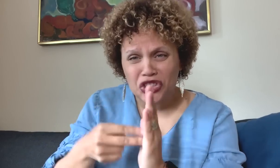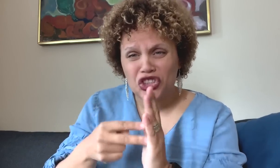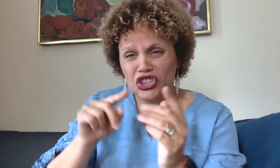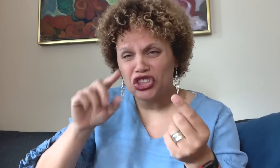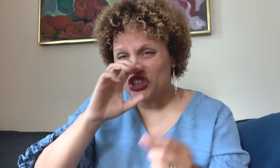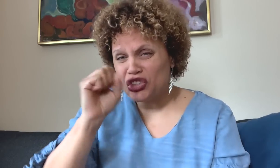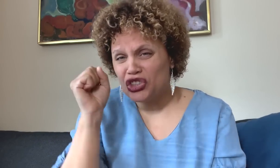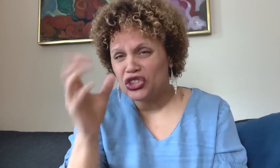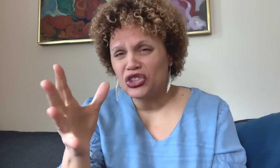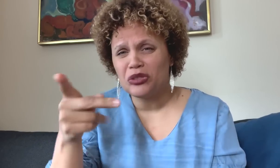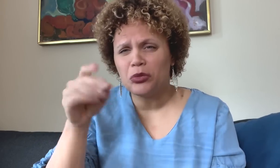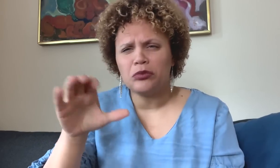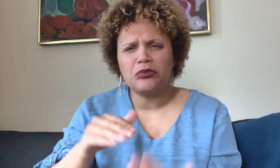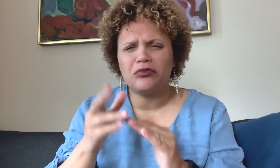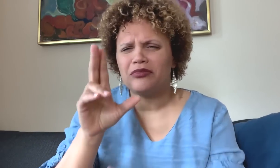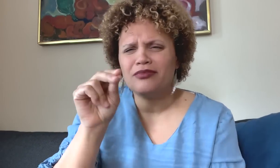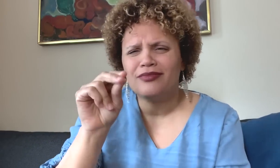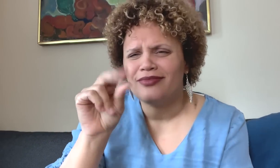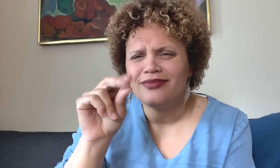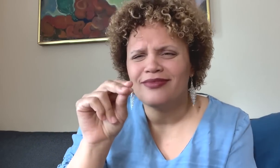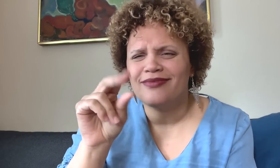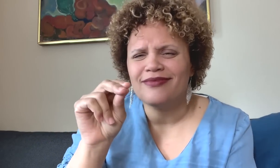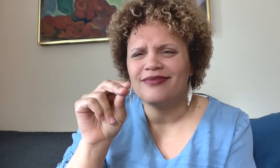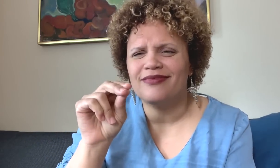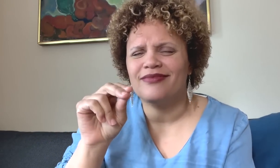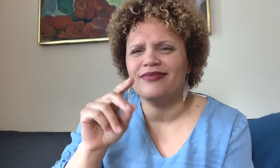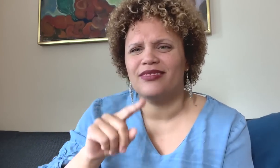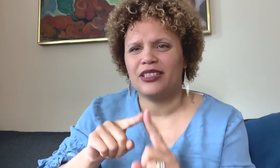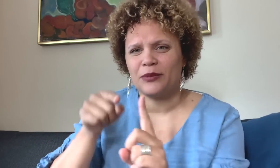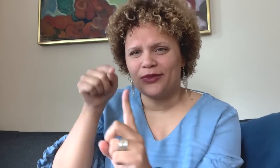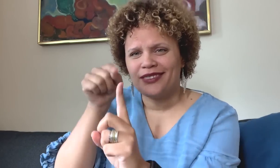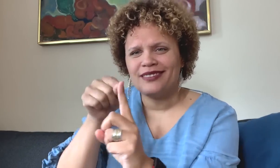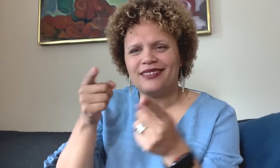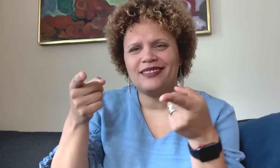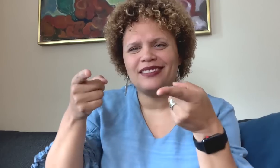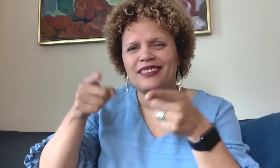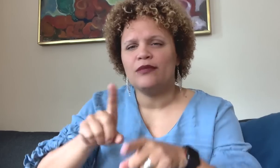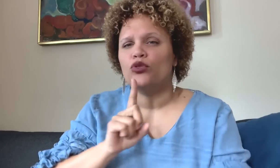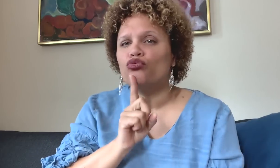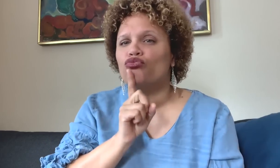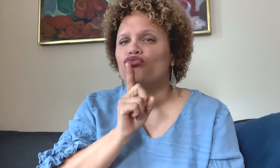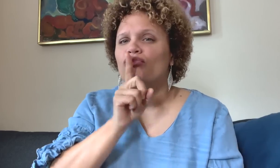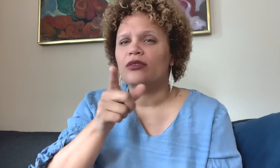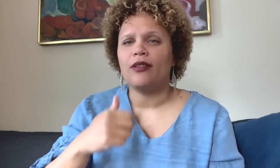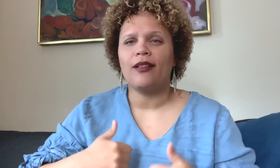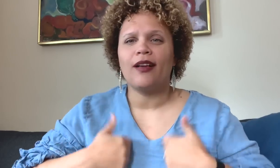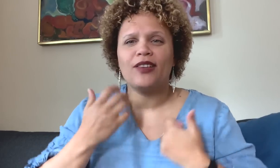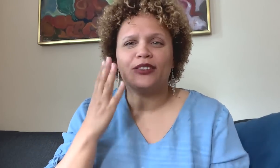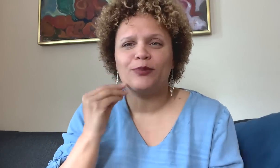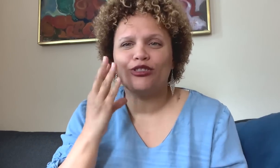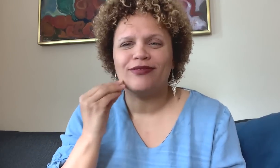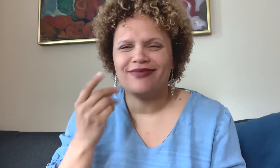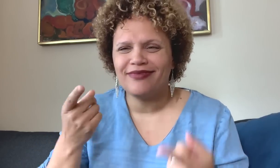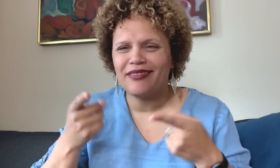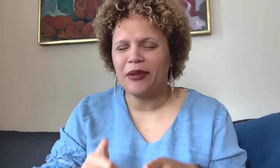The intent wasn’t to be malicious against people of color, but the impact is still very real,